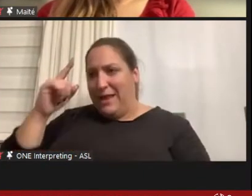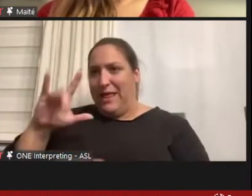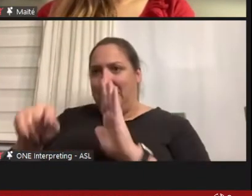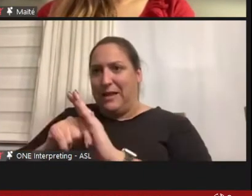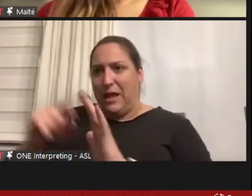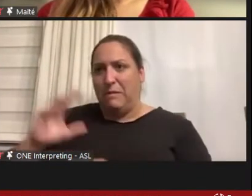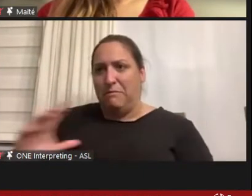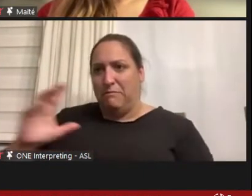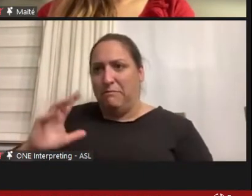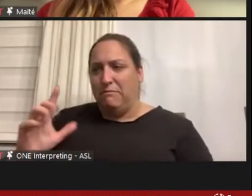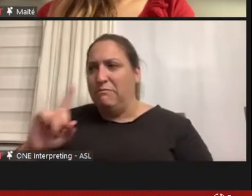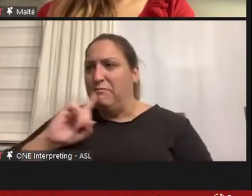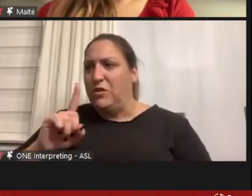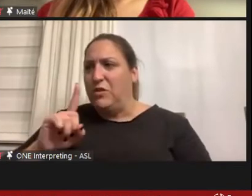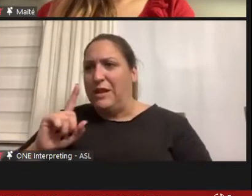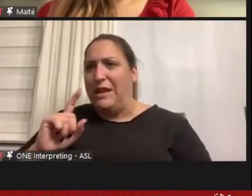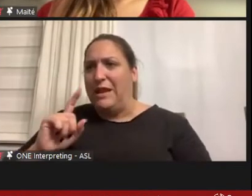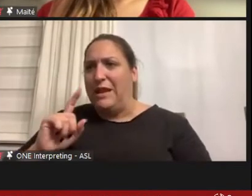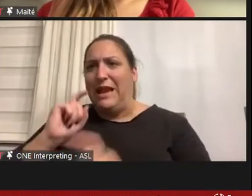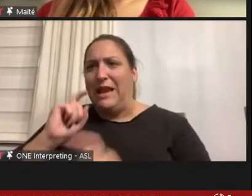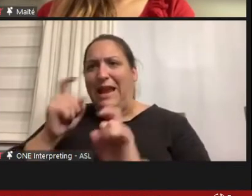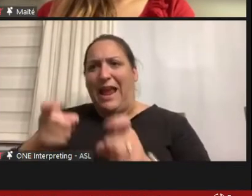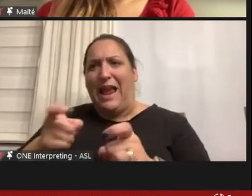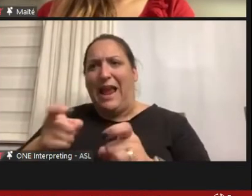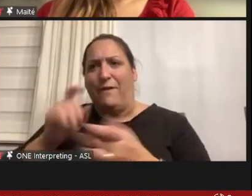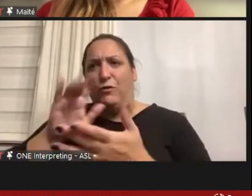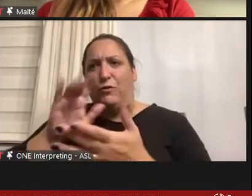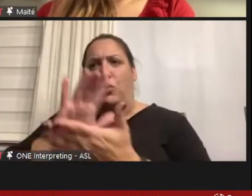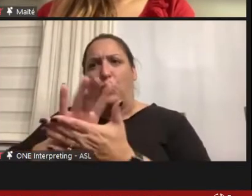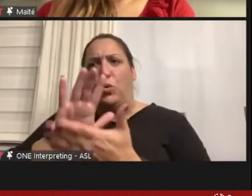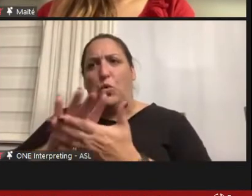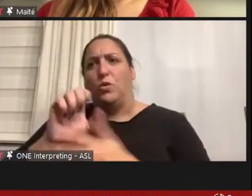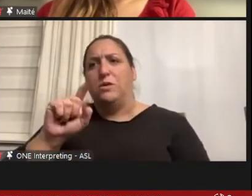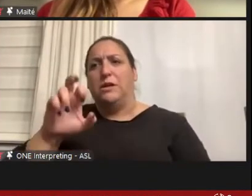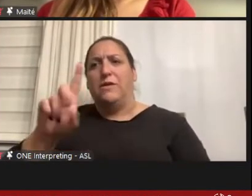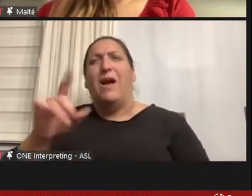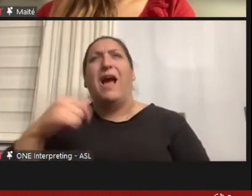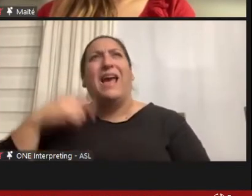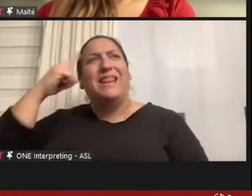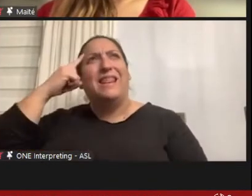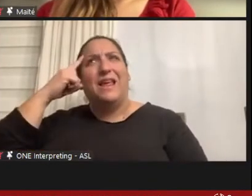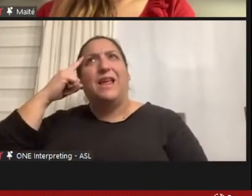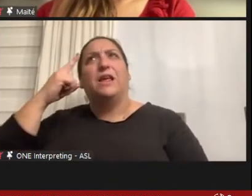schools like Stanford – I do think it probably had a role in somebody's school saying well,